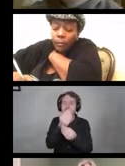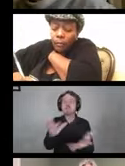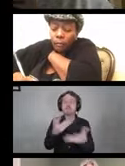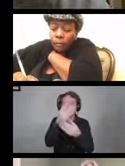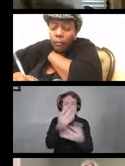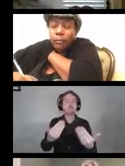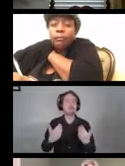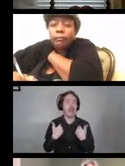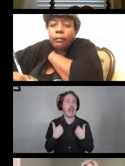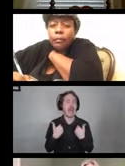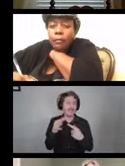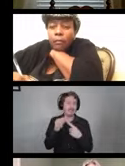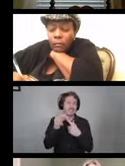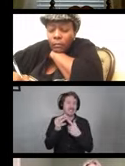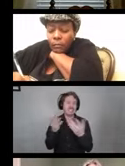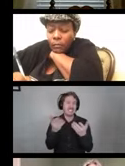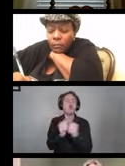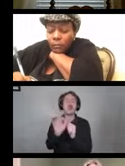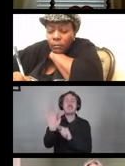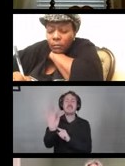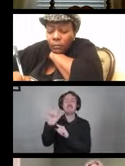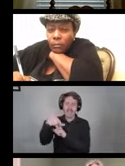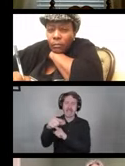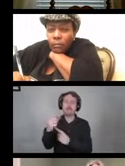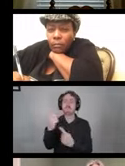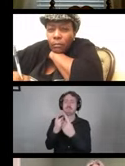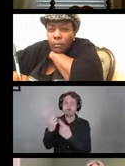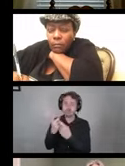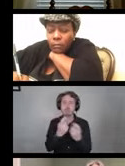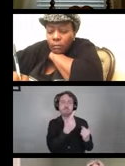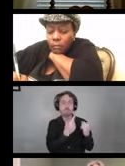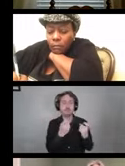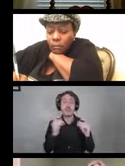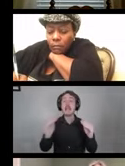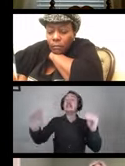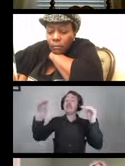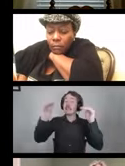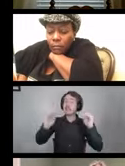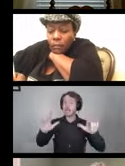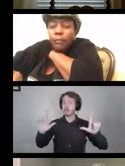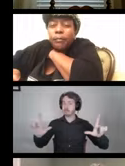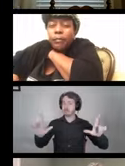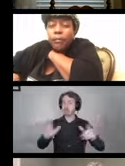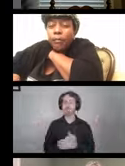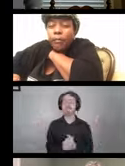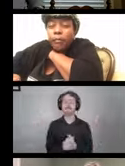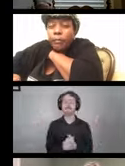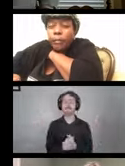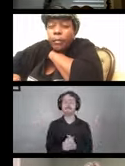especially with the frequently asked questions. Next slide. So, there are a lot of threats out there.